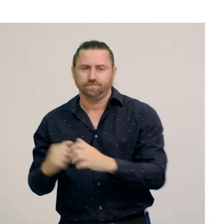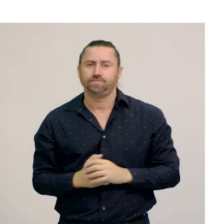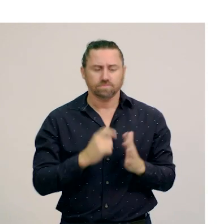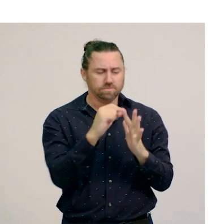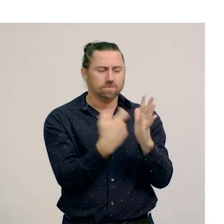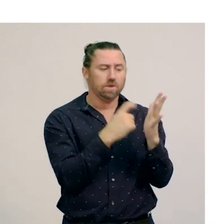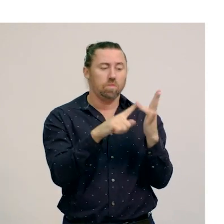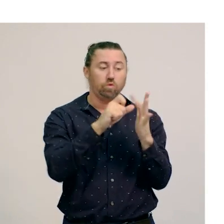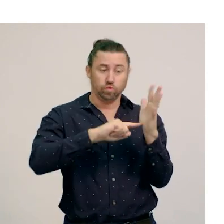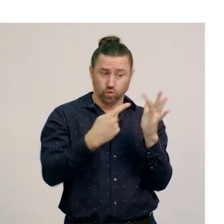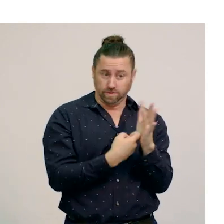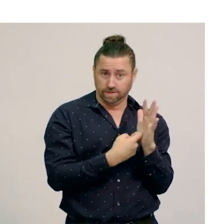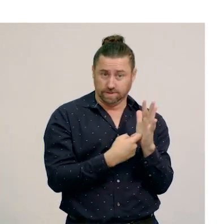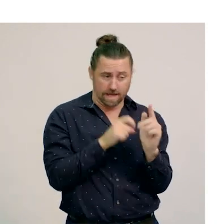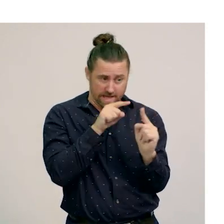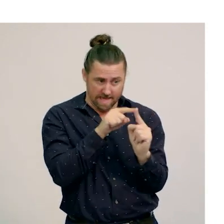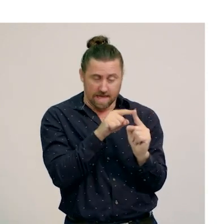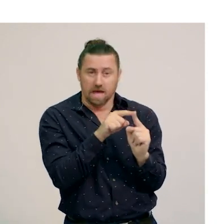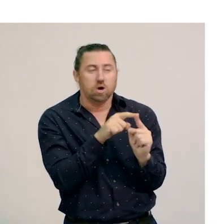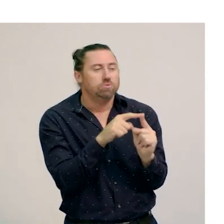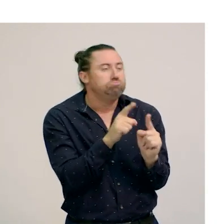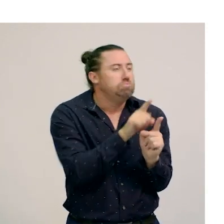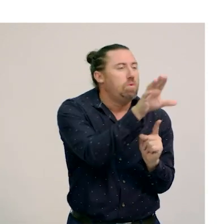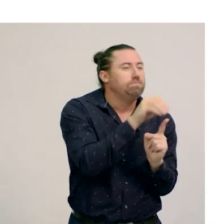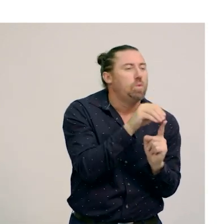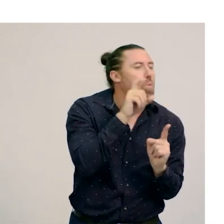Producers use non-living things from the environment, such as water,